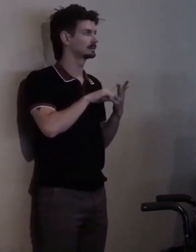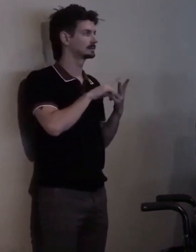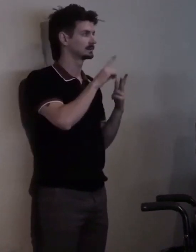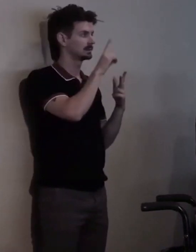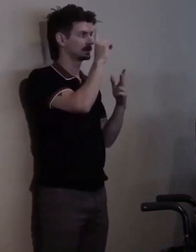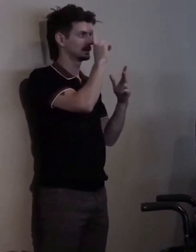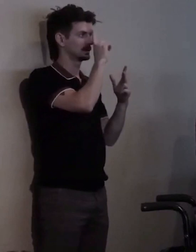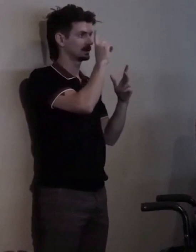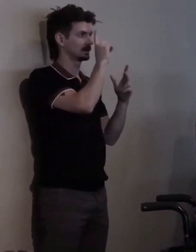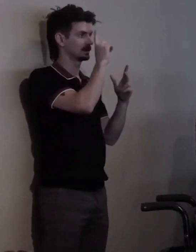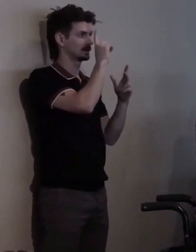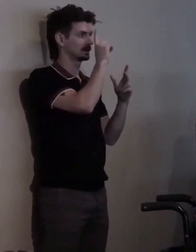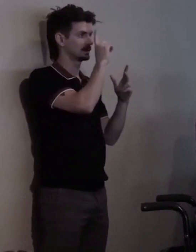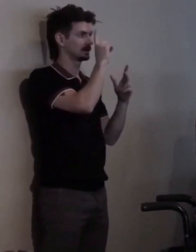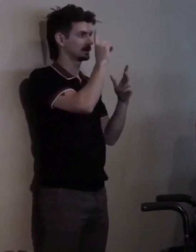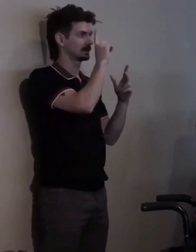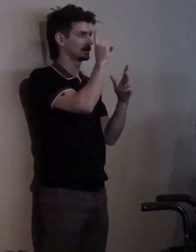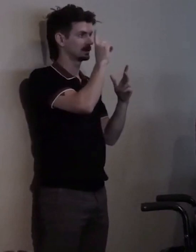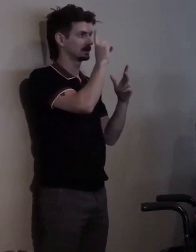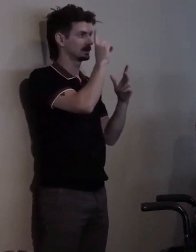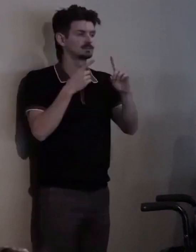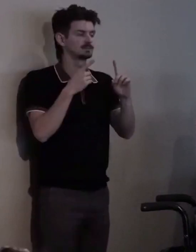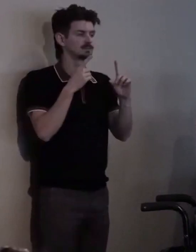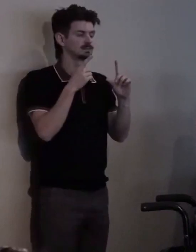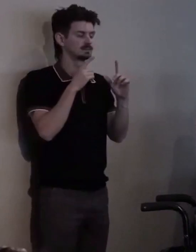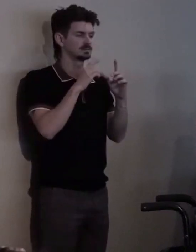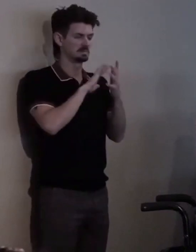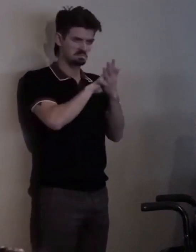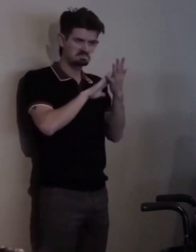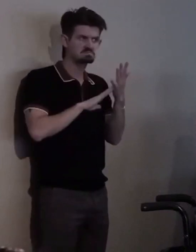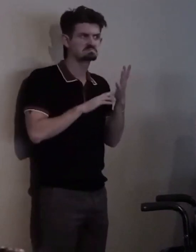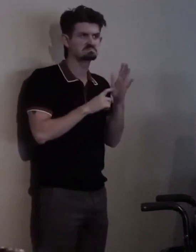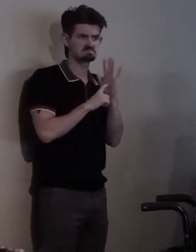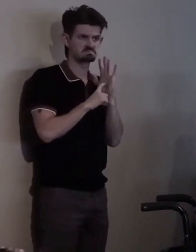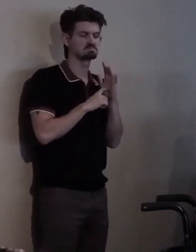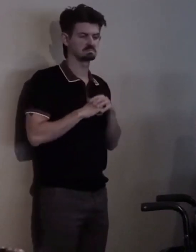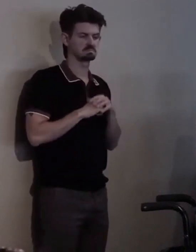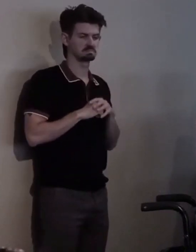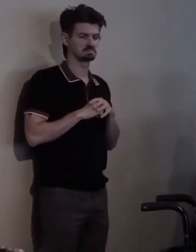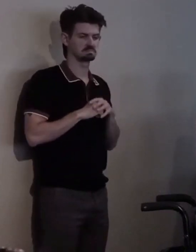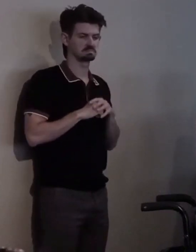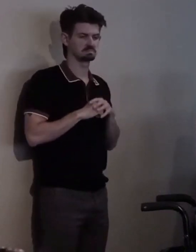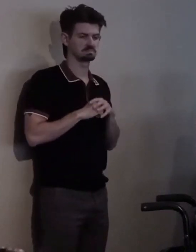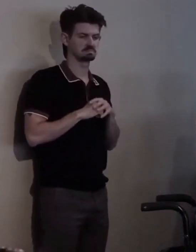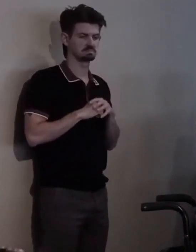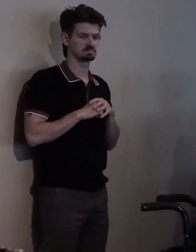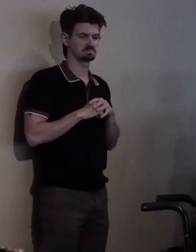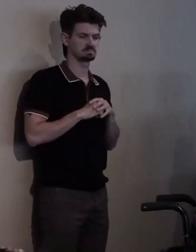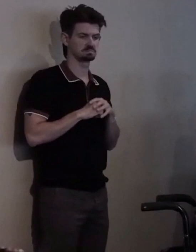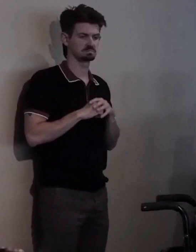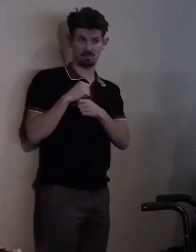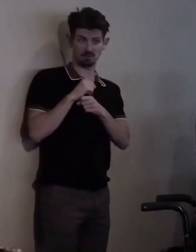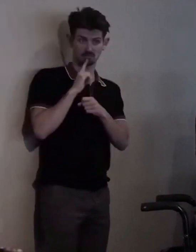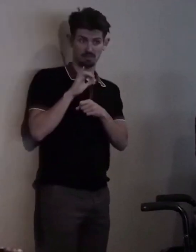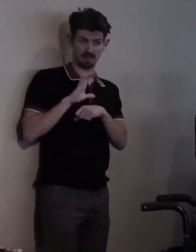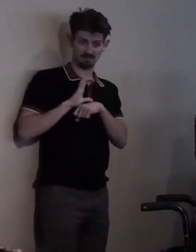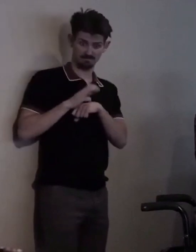But I really, beyond knowing that we were trying to make sure that the ADA was enforced and not forgotten, and by the way,